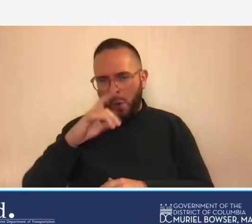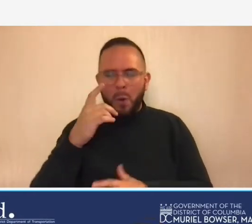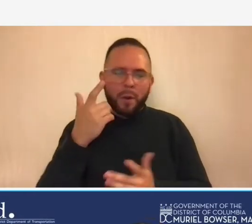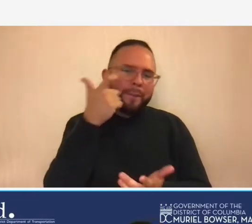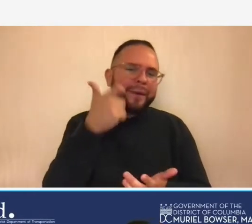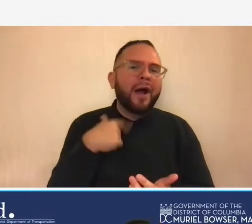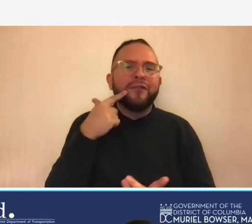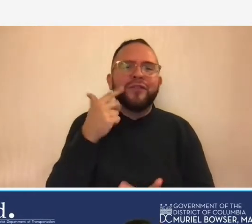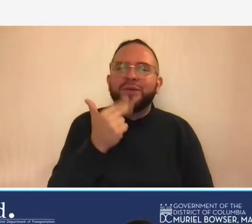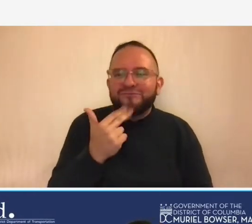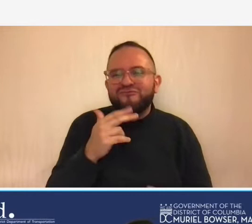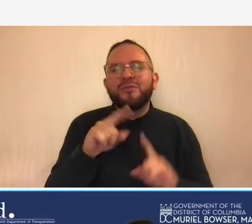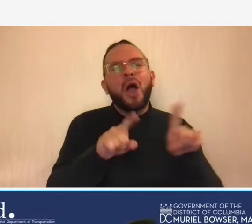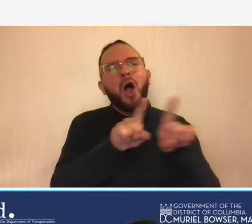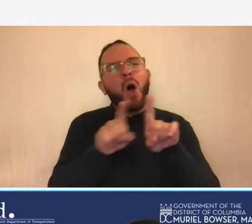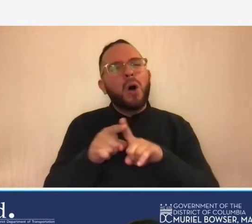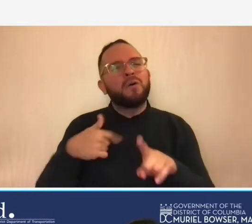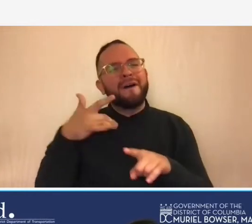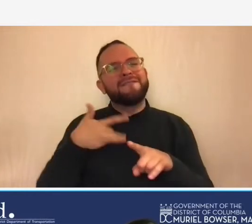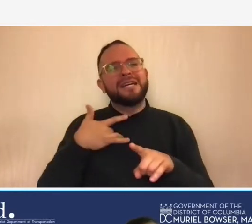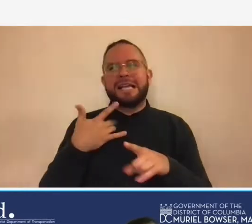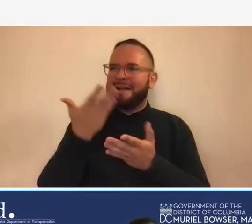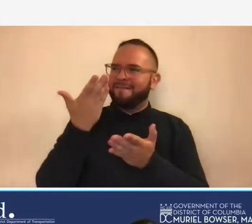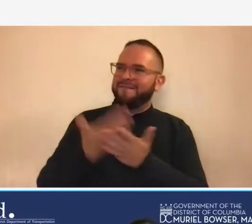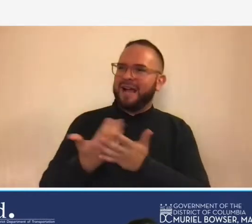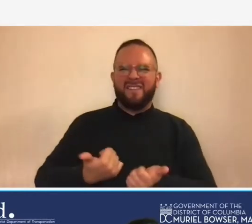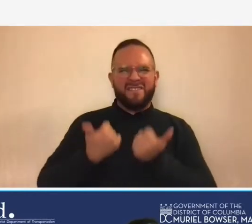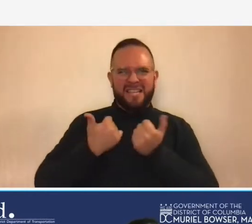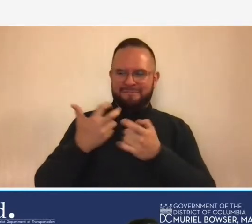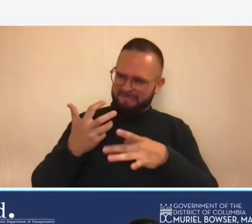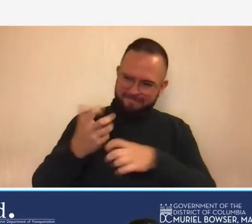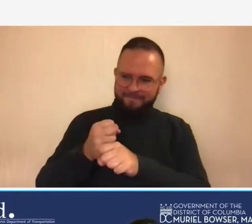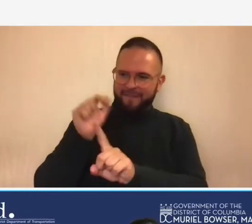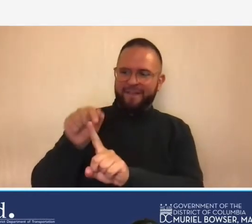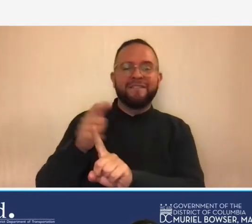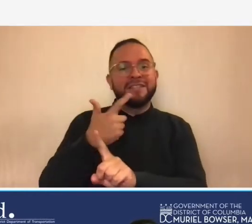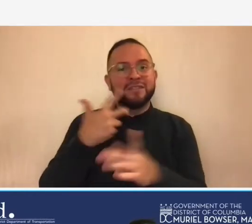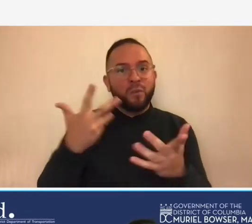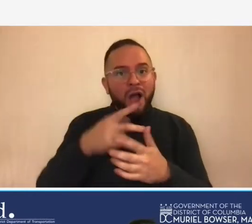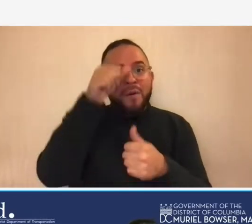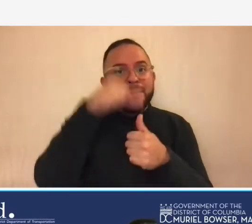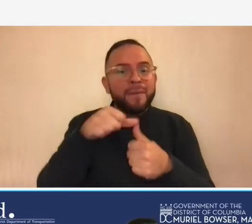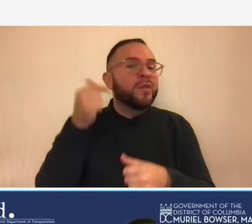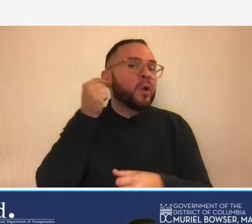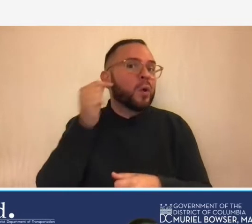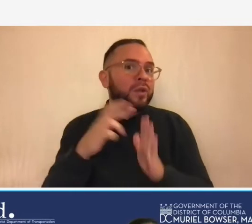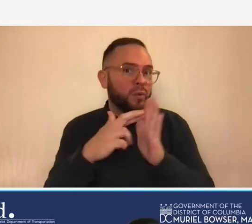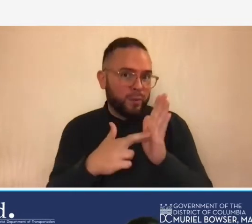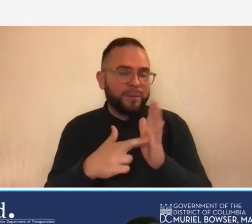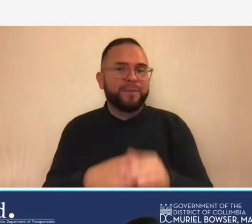a fact of life and so it says remember the golden rule whoever has the gold makes the rules